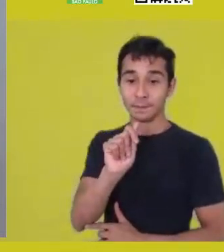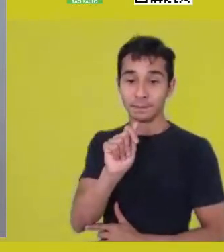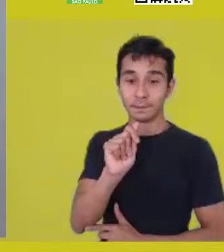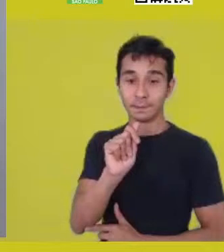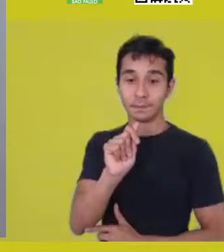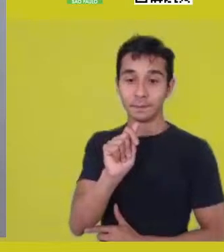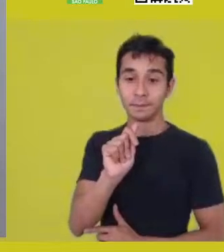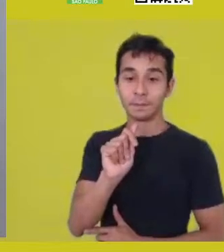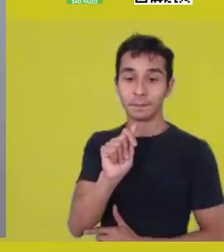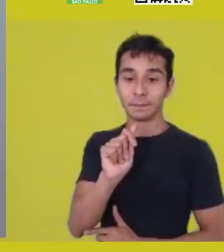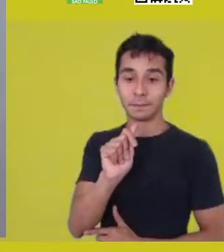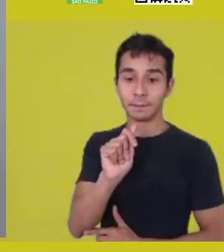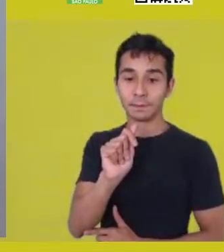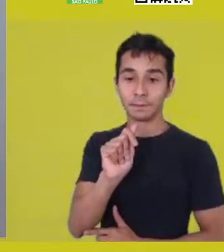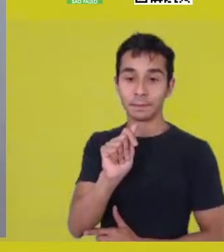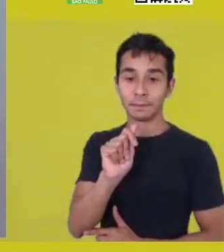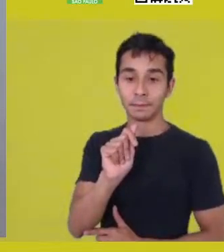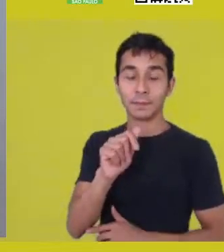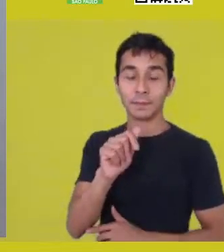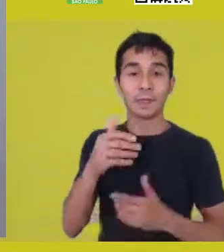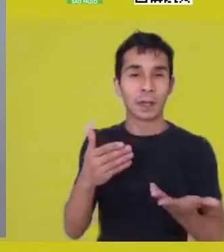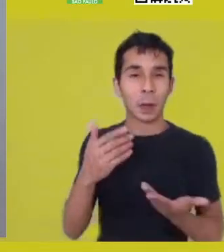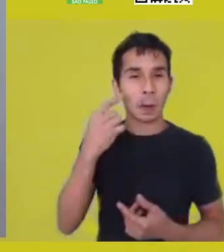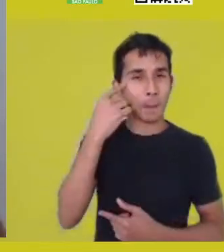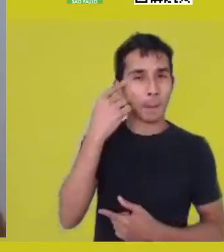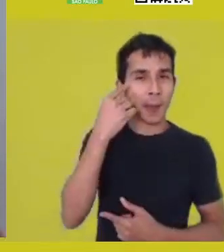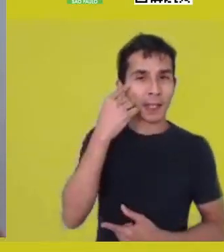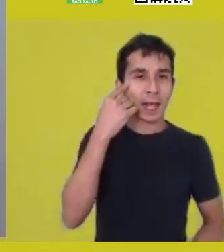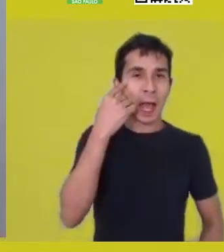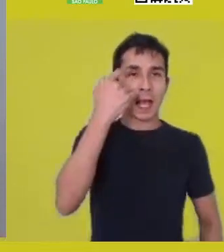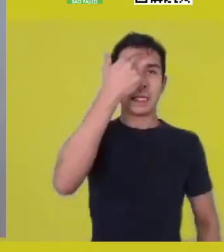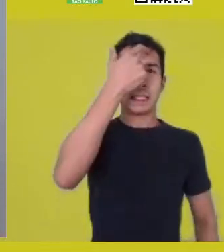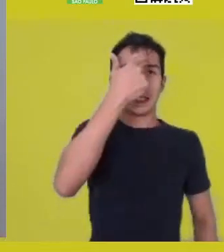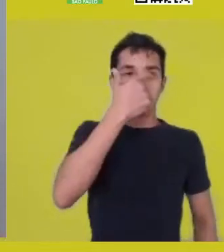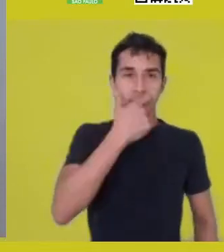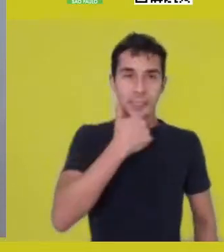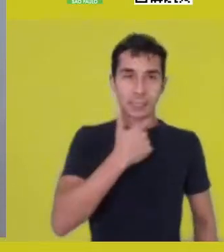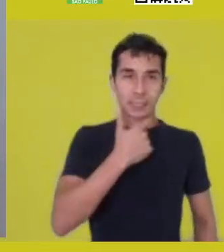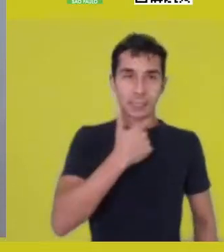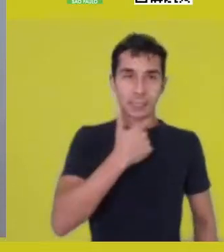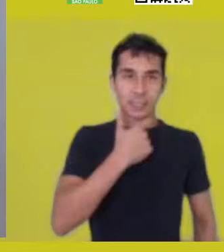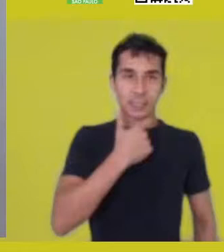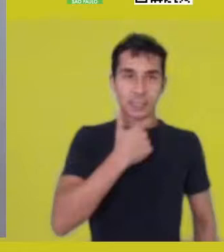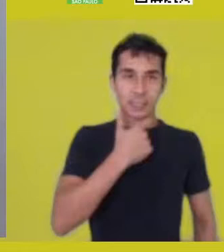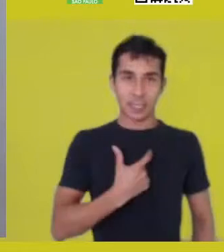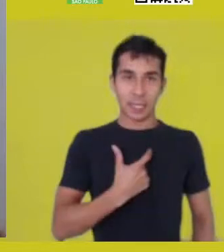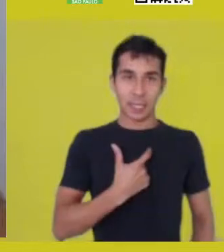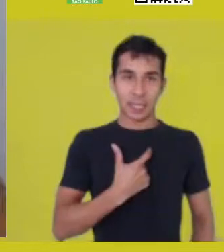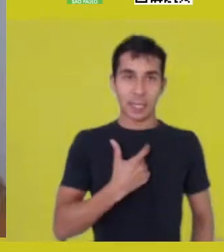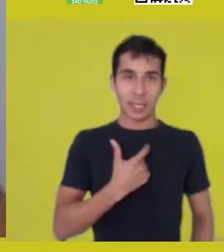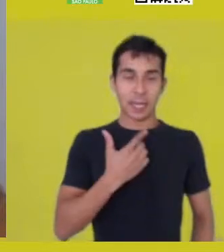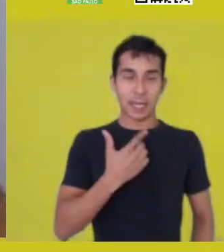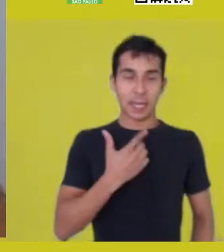about what we understand as being coming from “what lives”. Being is living, properly.